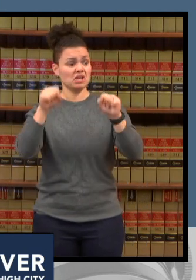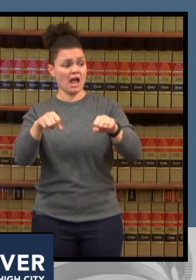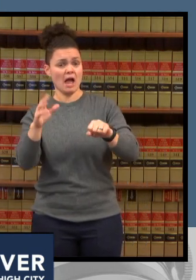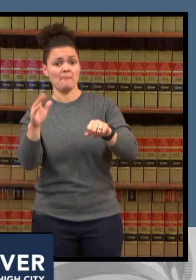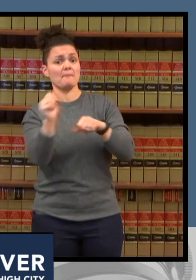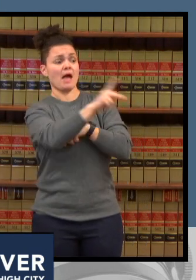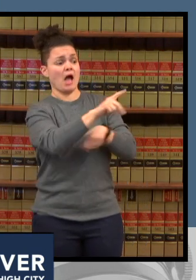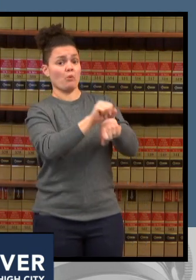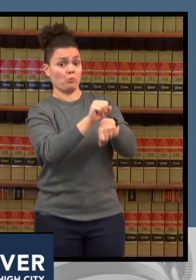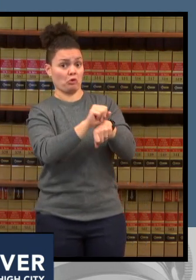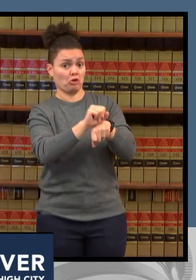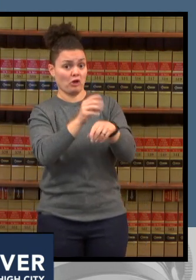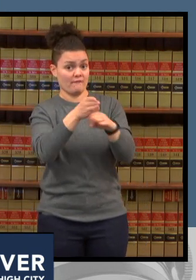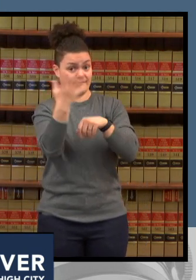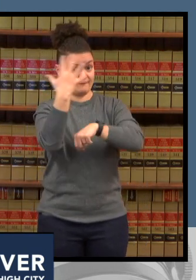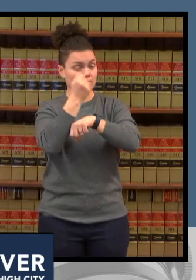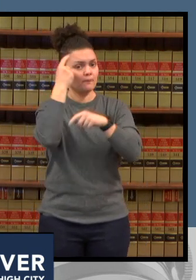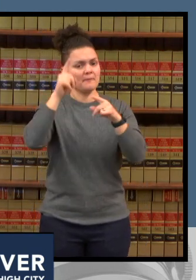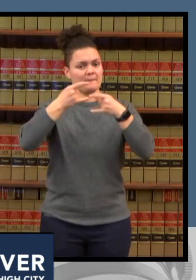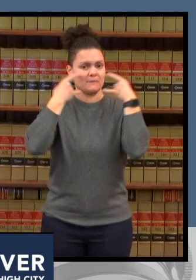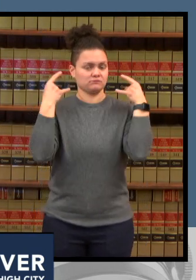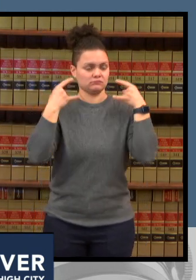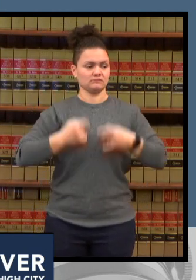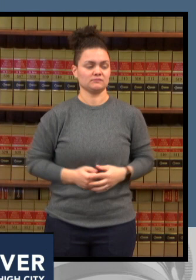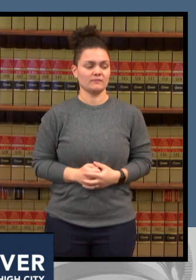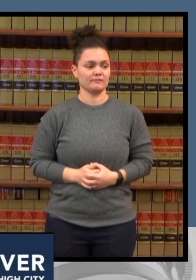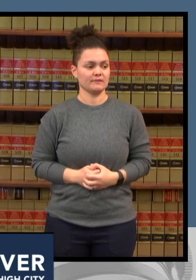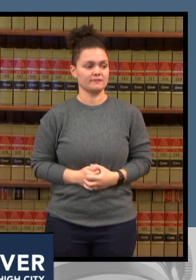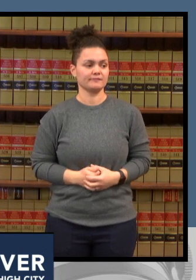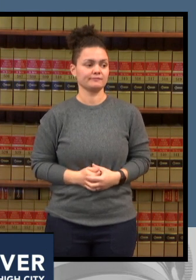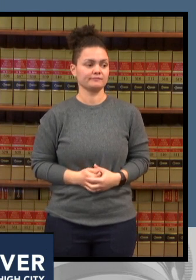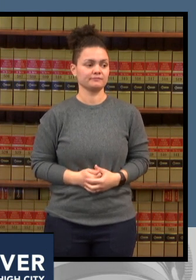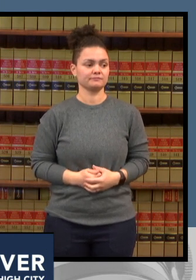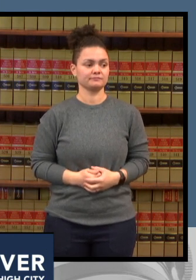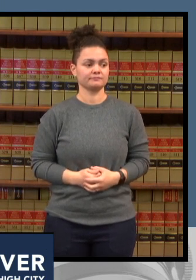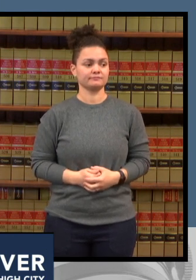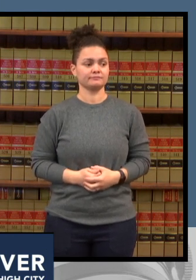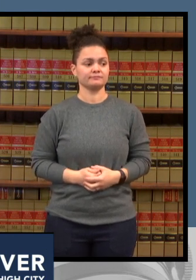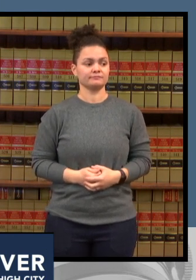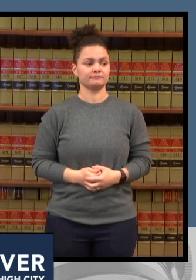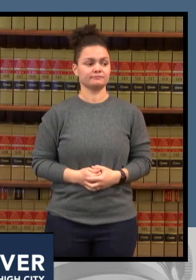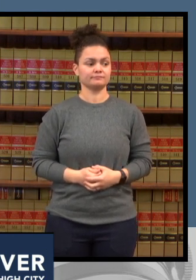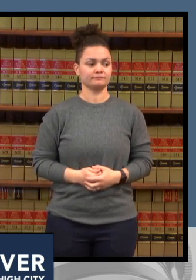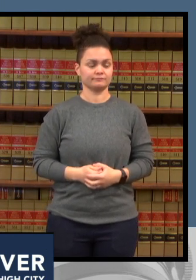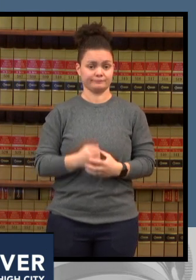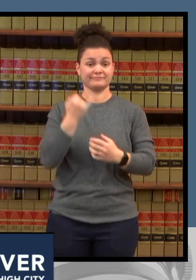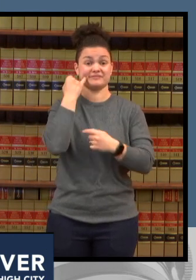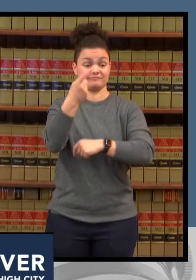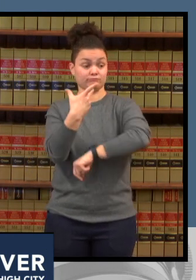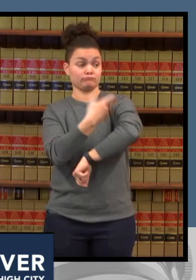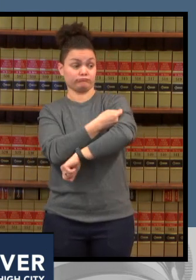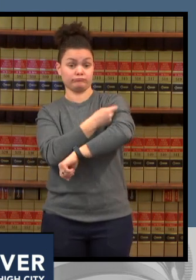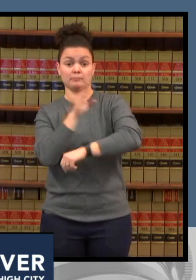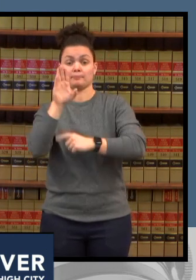we would ask that you were face covering for uh 10 days test on day 5 to see if you are positive